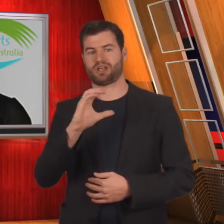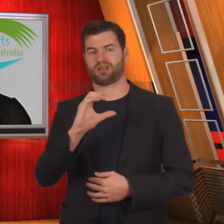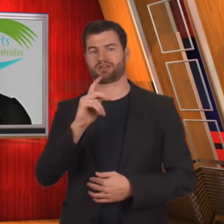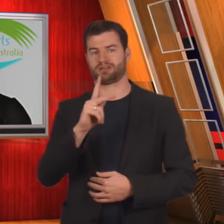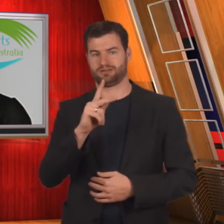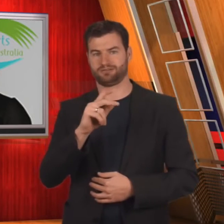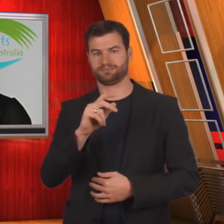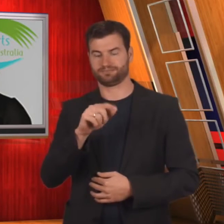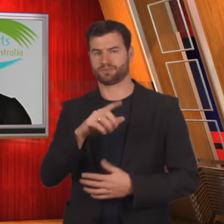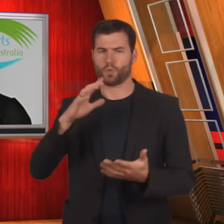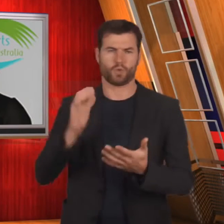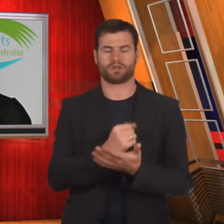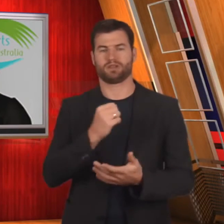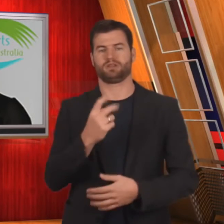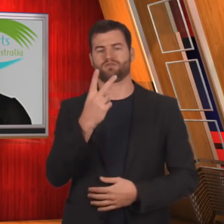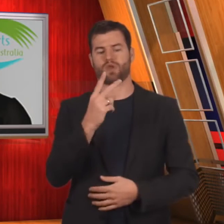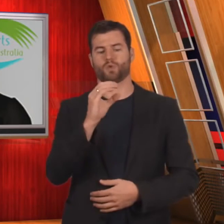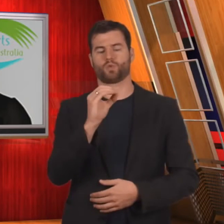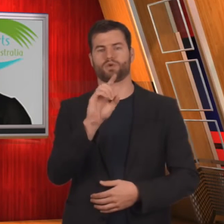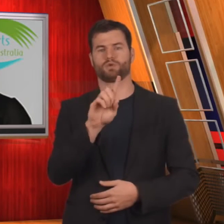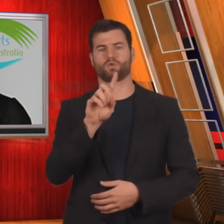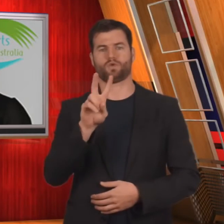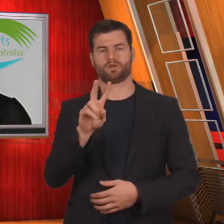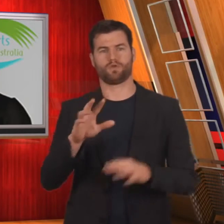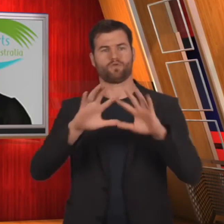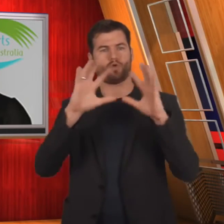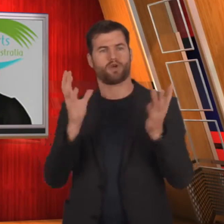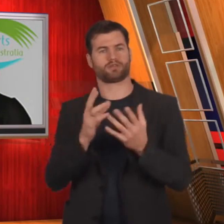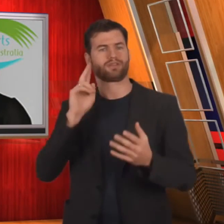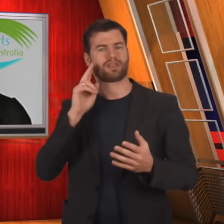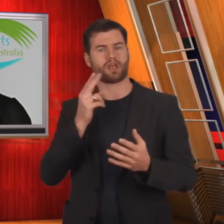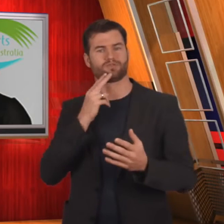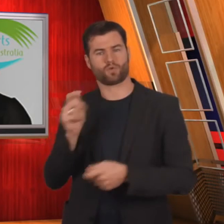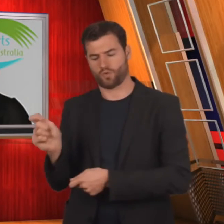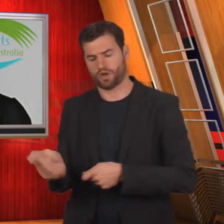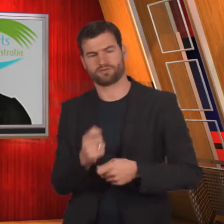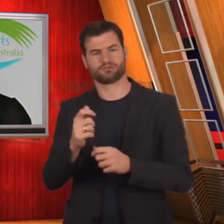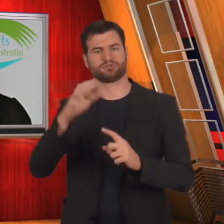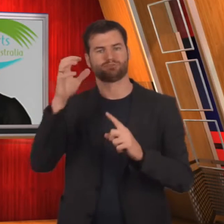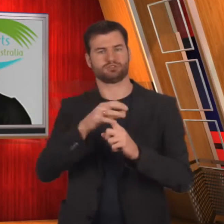Jack MacLeod won the 2012 World Deaf Golf Championships and he continue play well on the